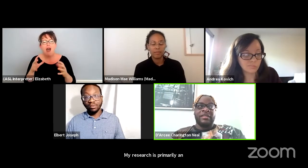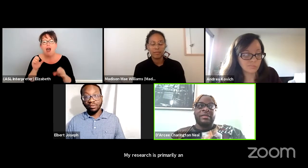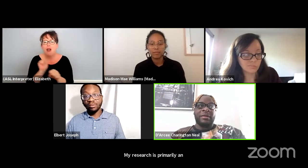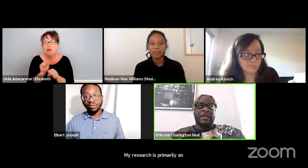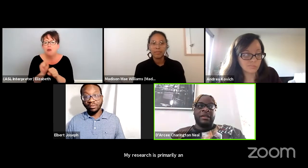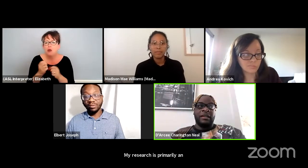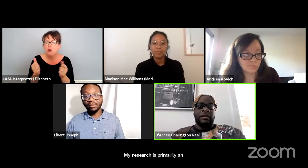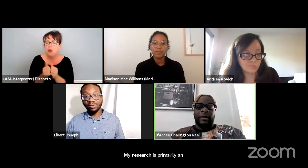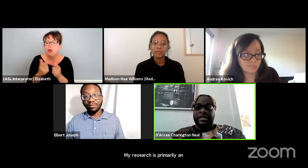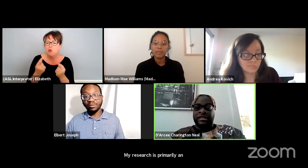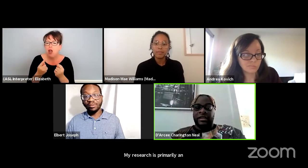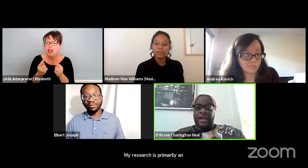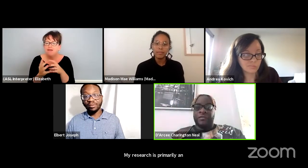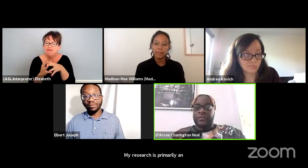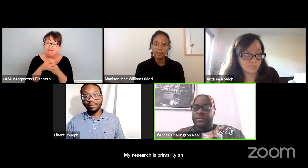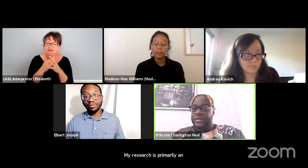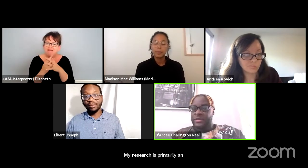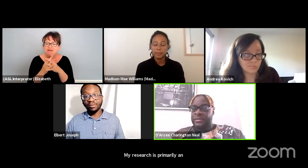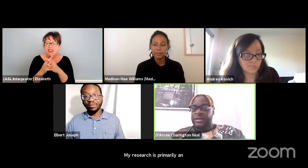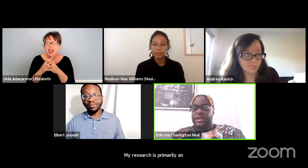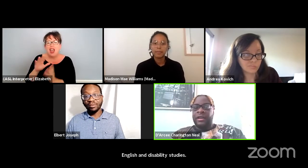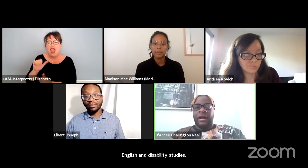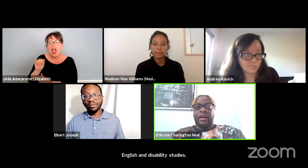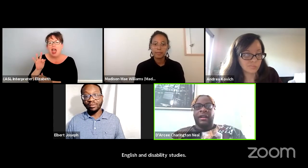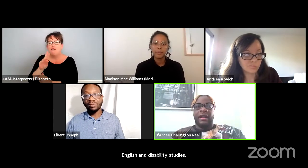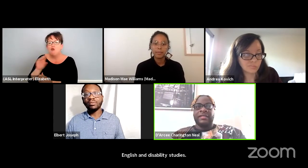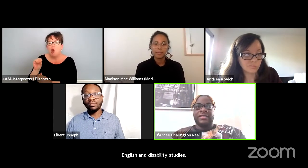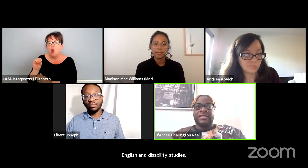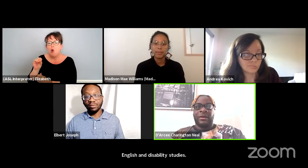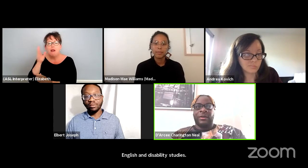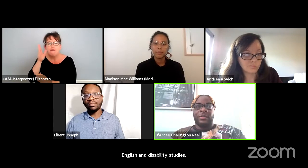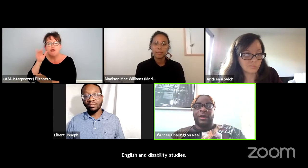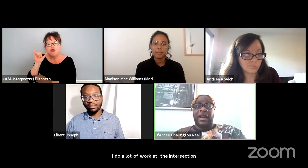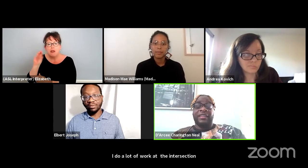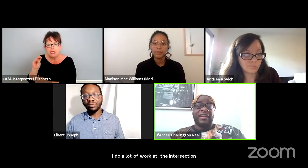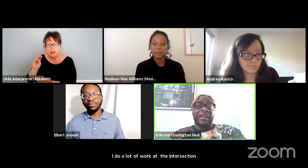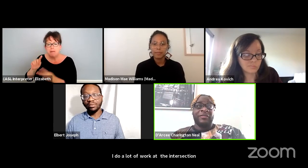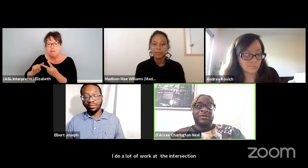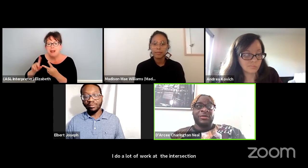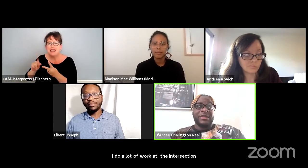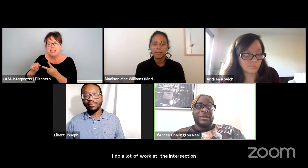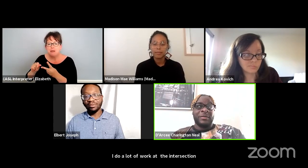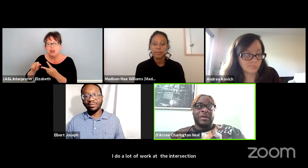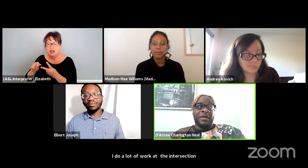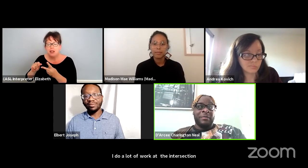of disability, erasure and Afrofuturism. And so I look at Afro-futurism